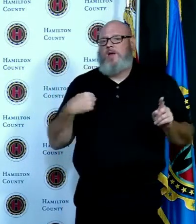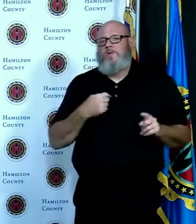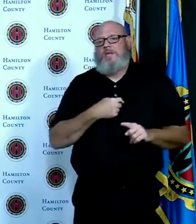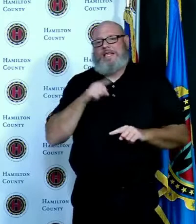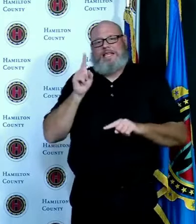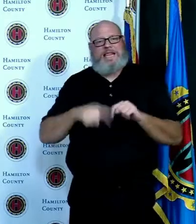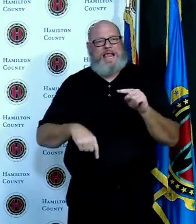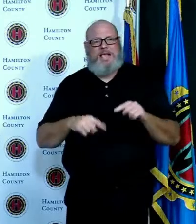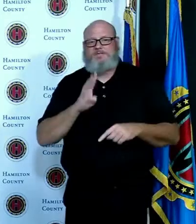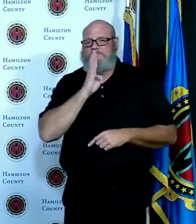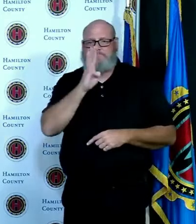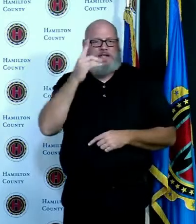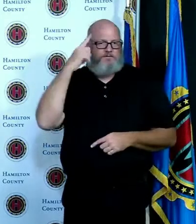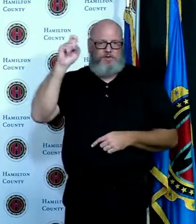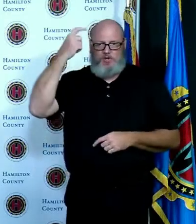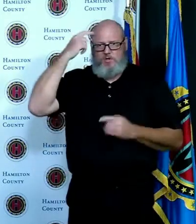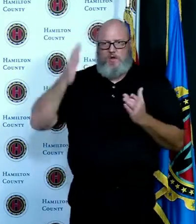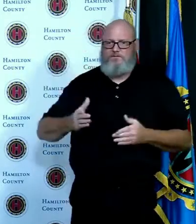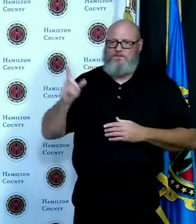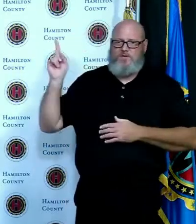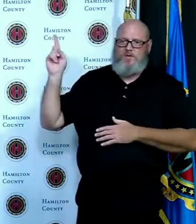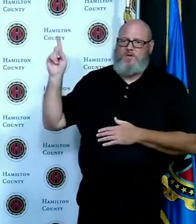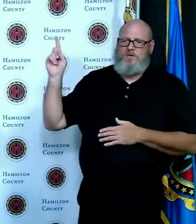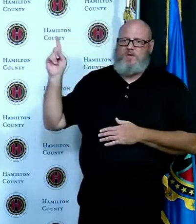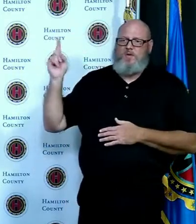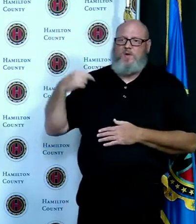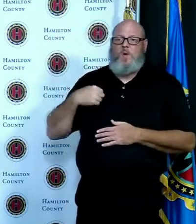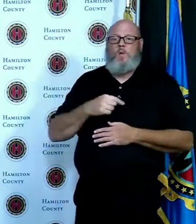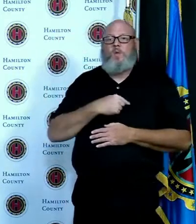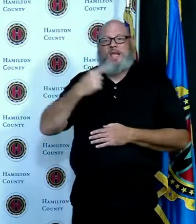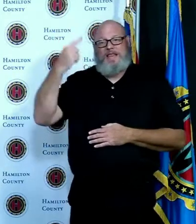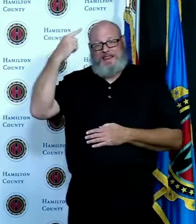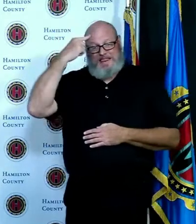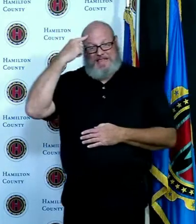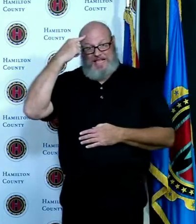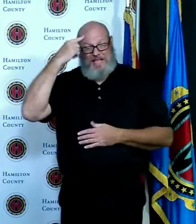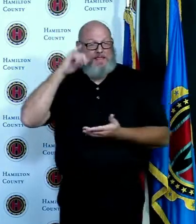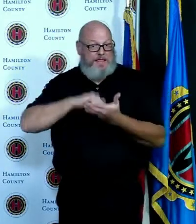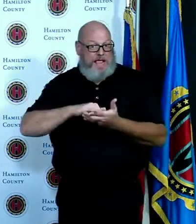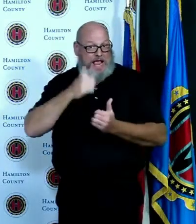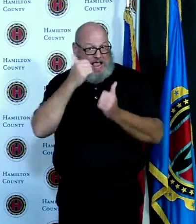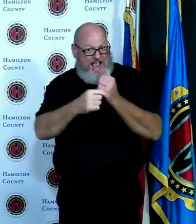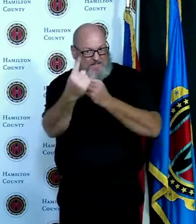everybody should be wearing a mask is there enough time Denise do you think based on the fact that